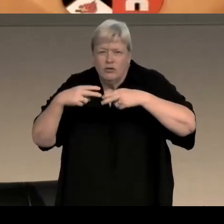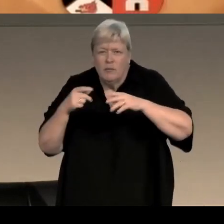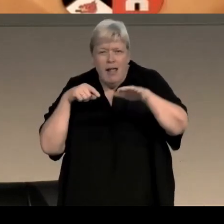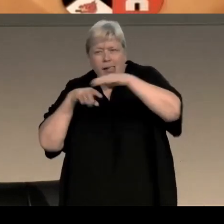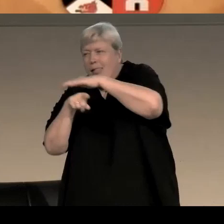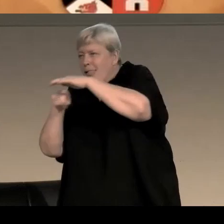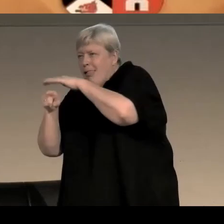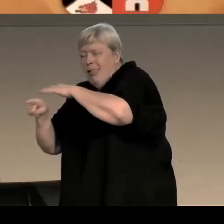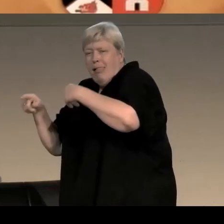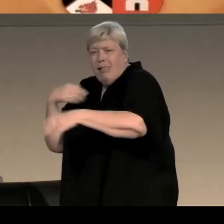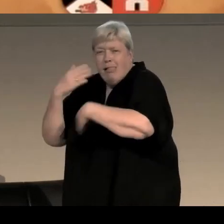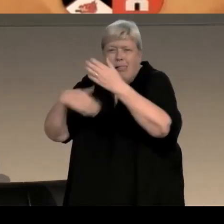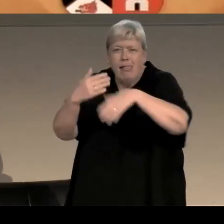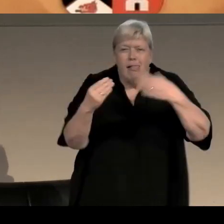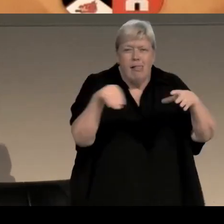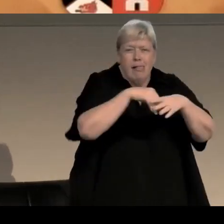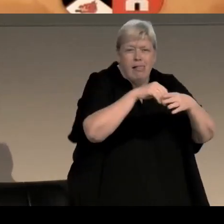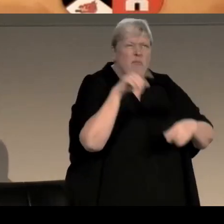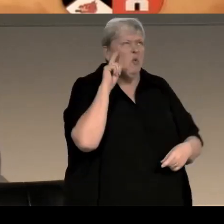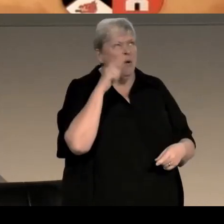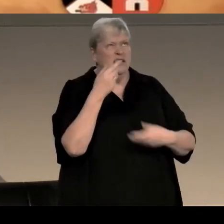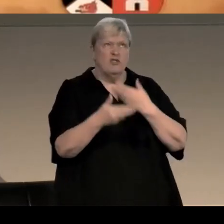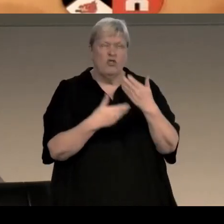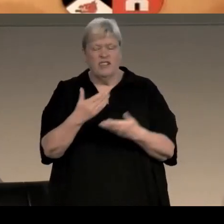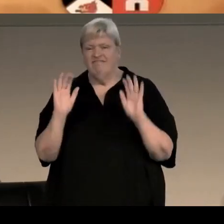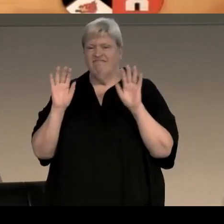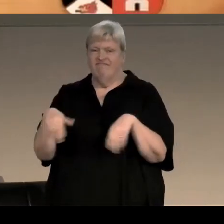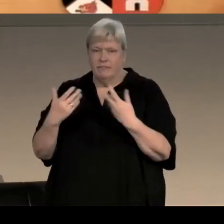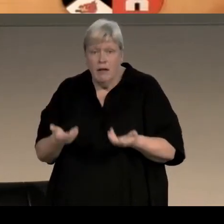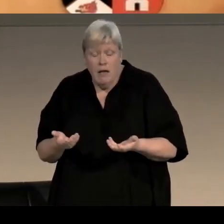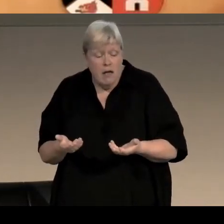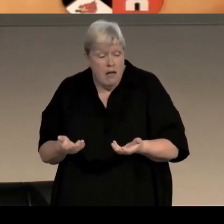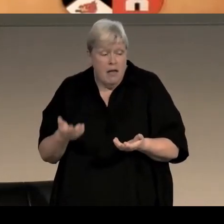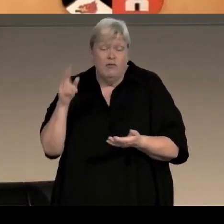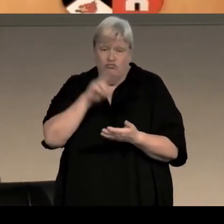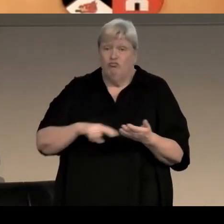the perpetual ground of doing women's stories. So I'm just going to read you a wee bit from